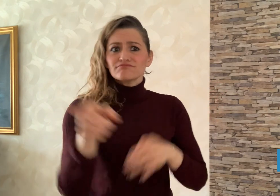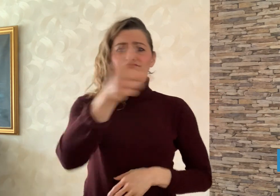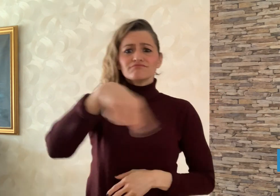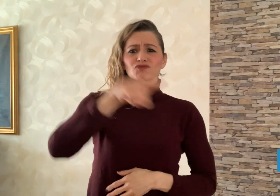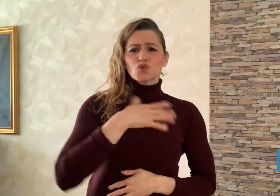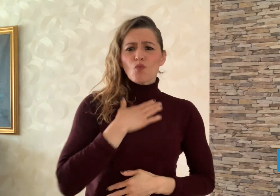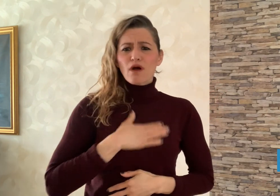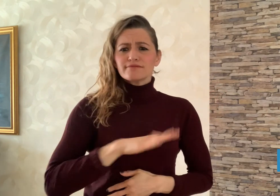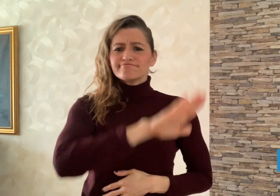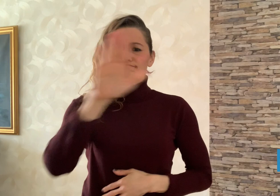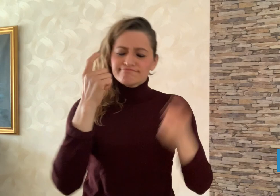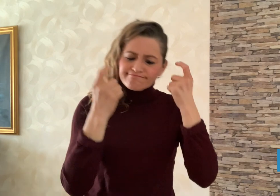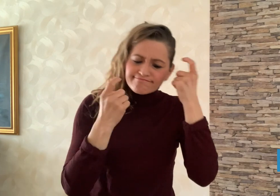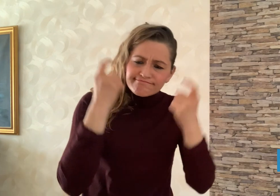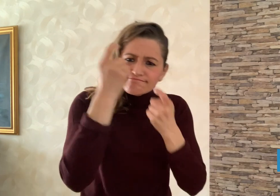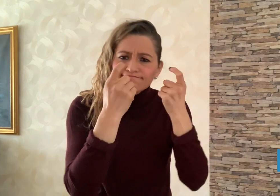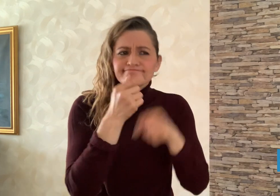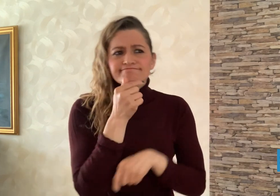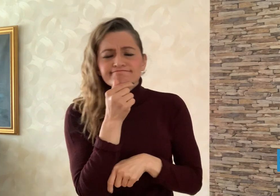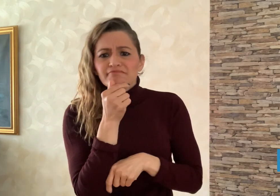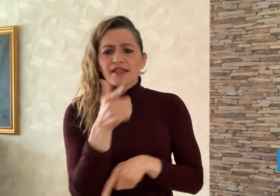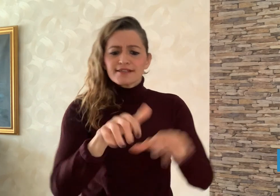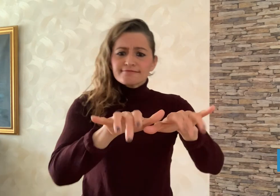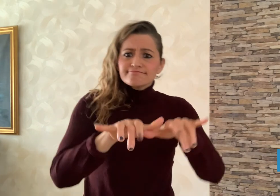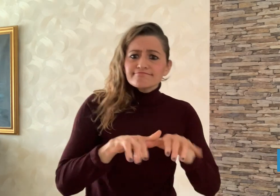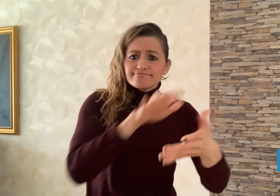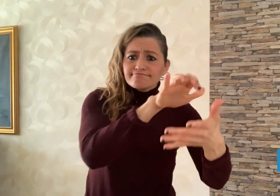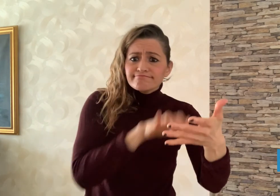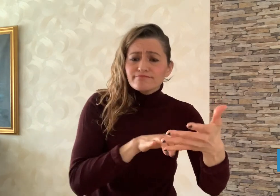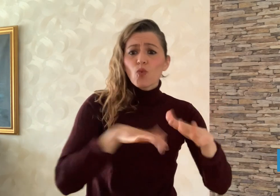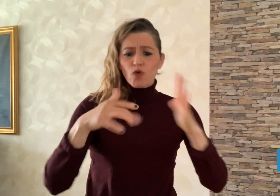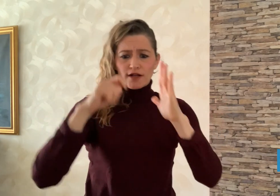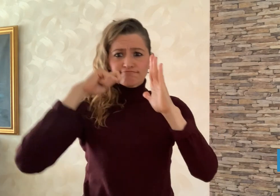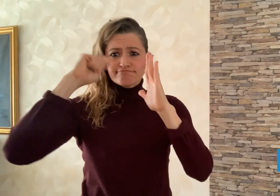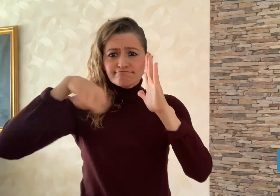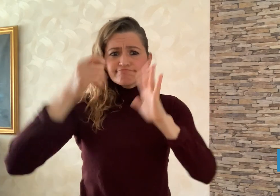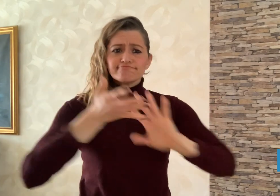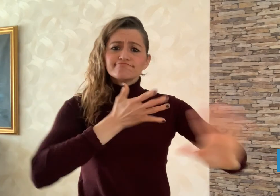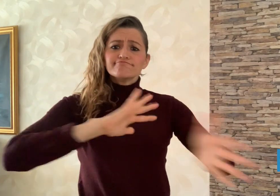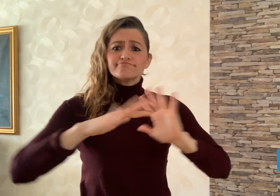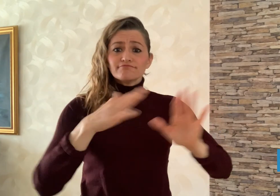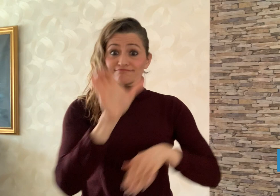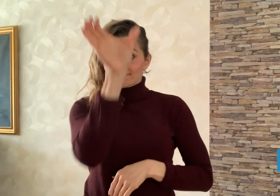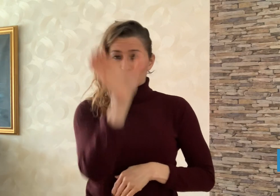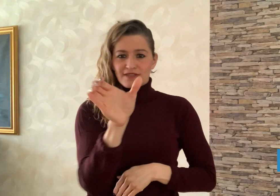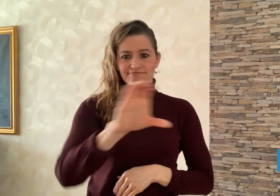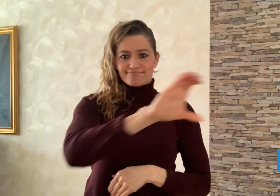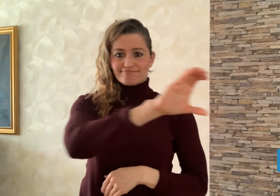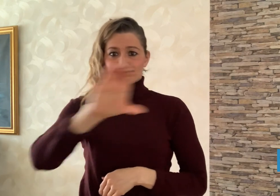You can email your text or video comments